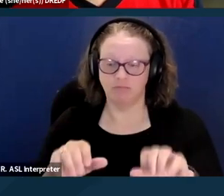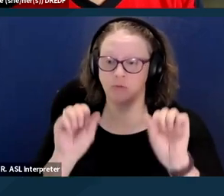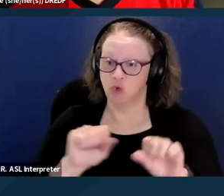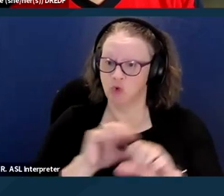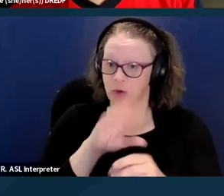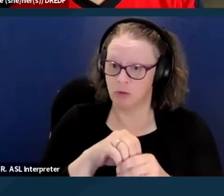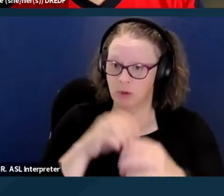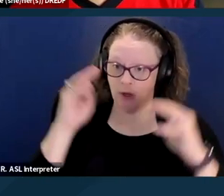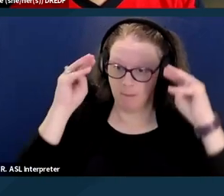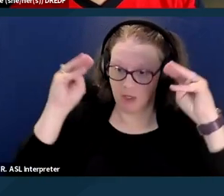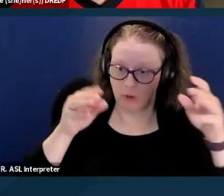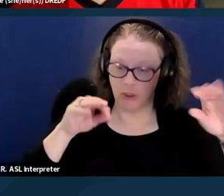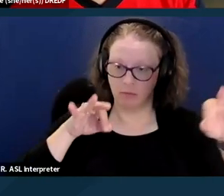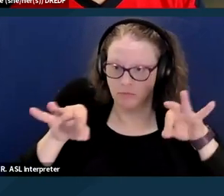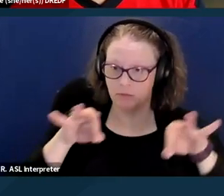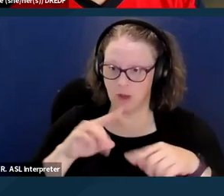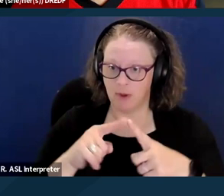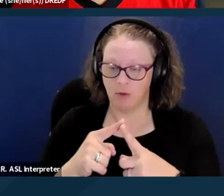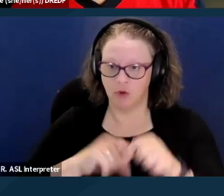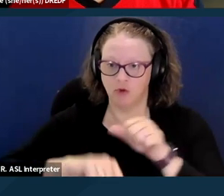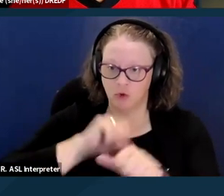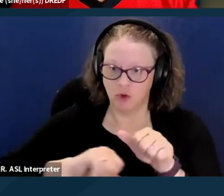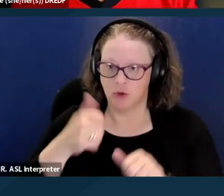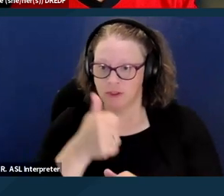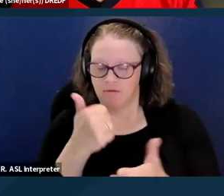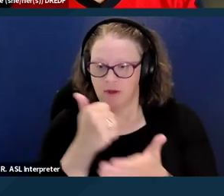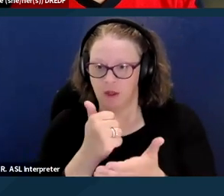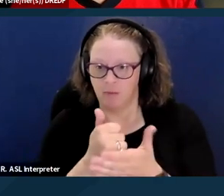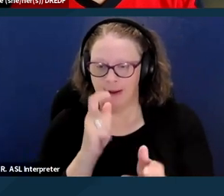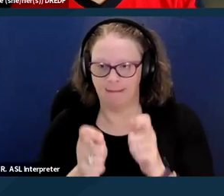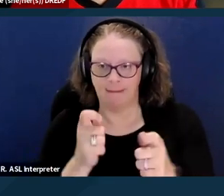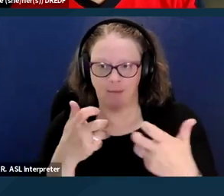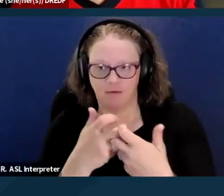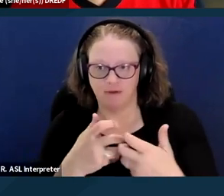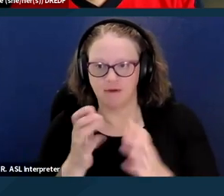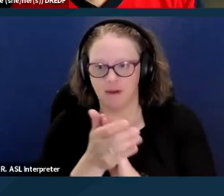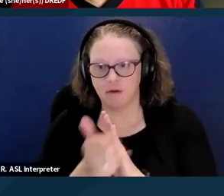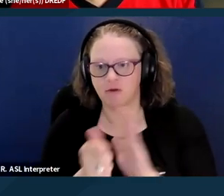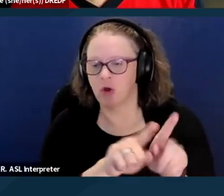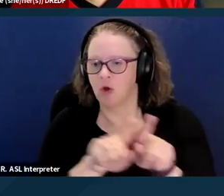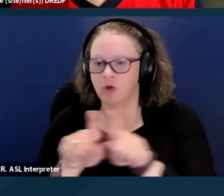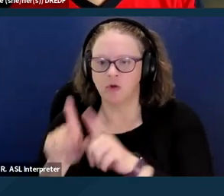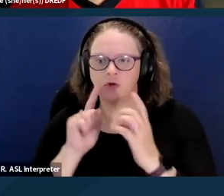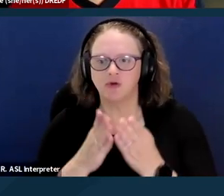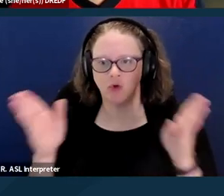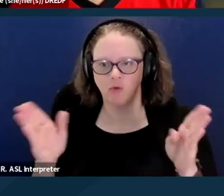self-help, and adaptive skills. And also general support that can be needed